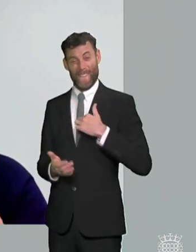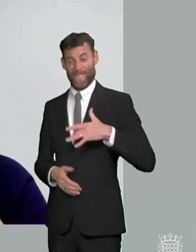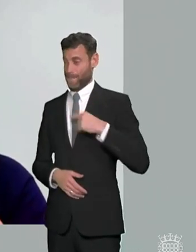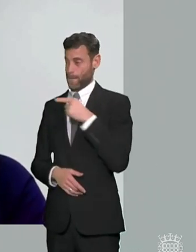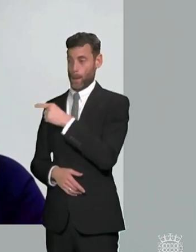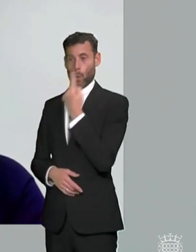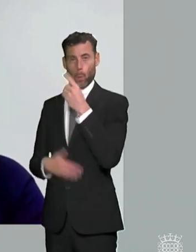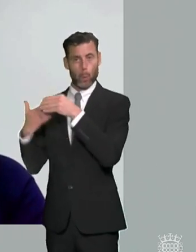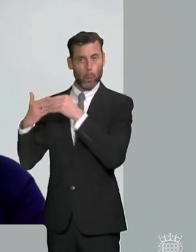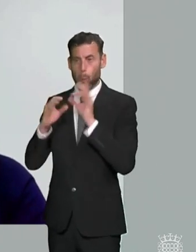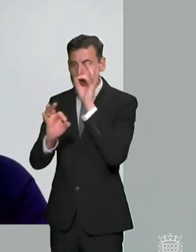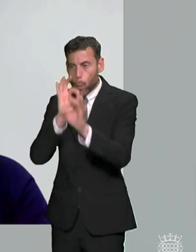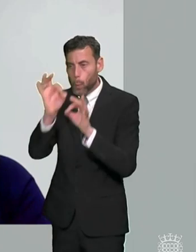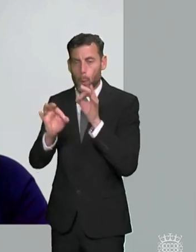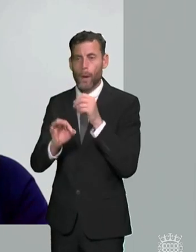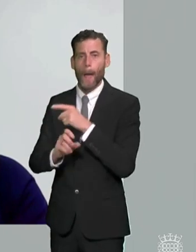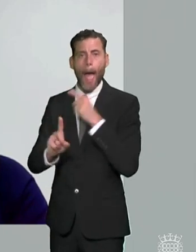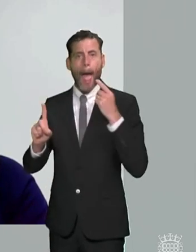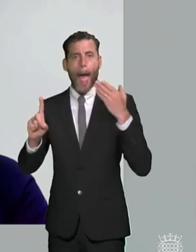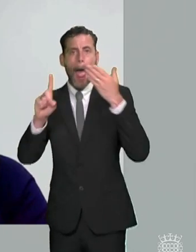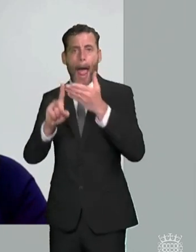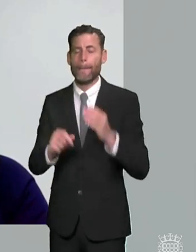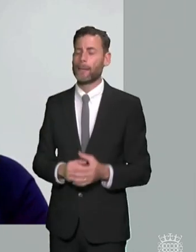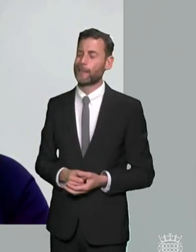point i made earlier which is that this this sense that the government sees the problems of being too